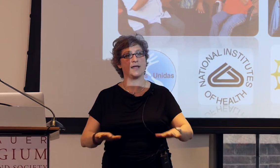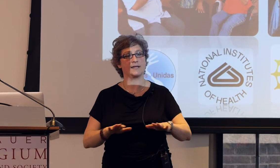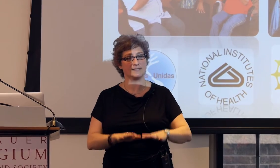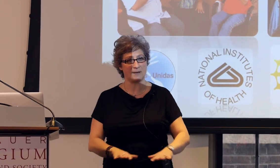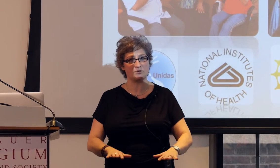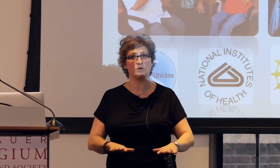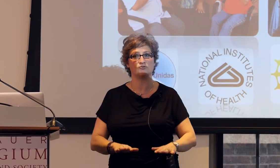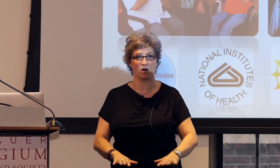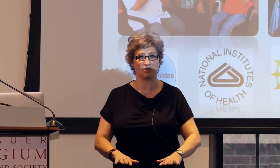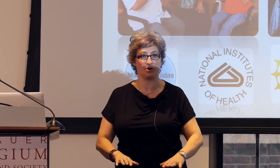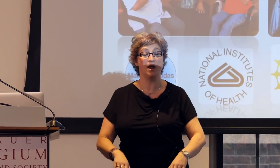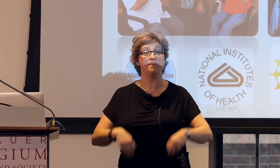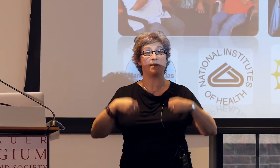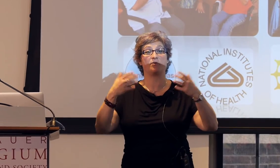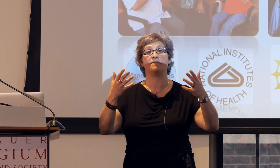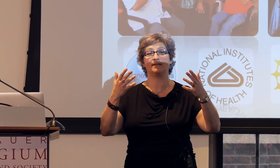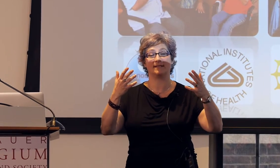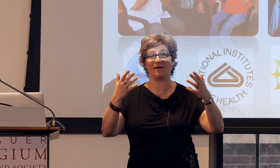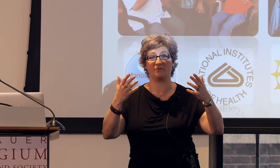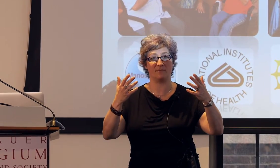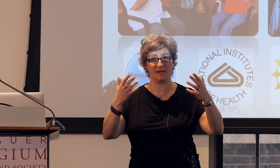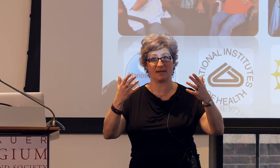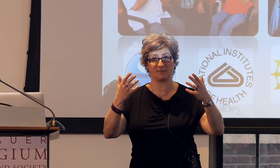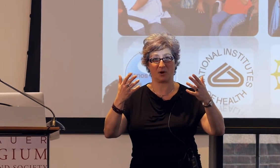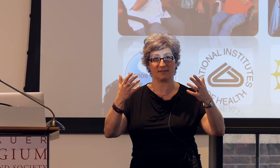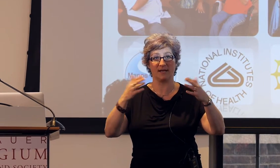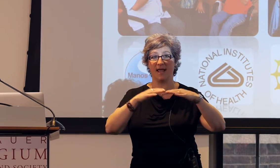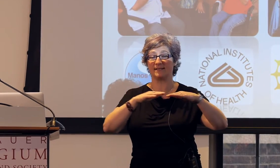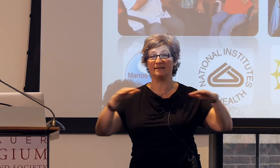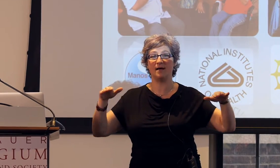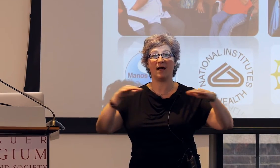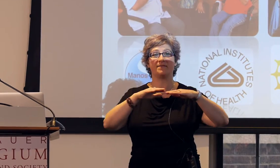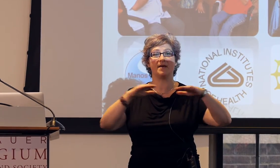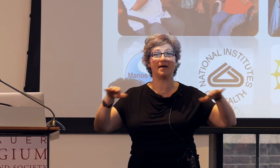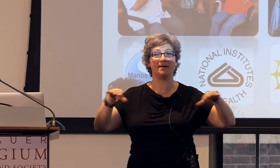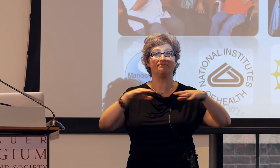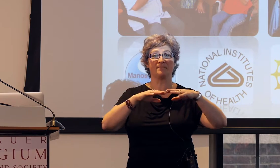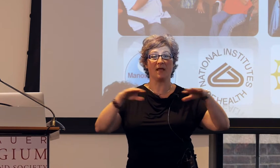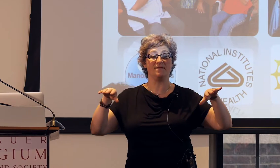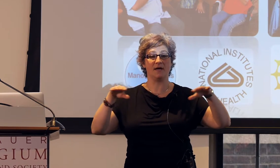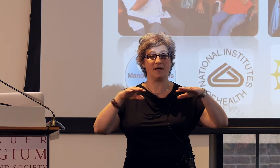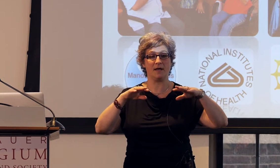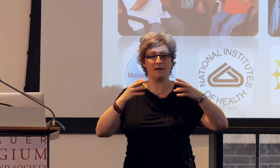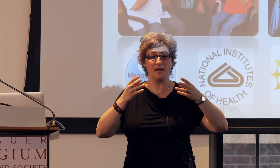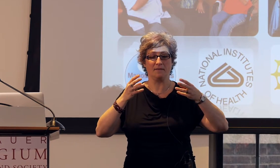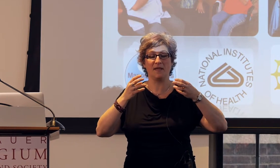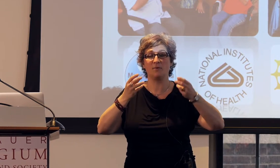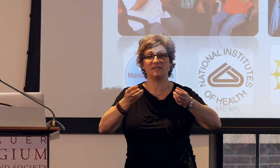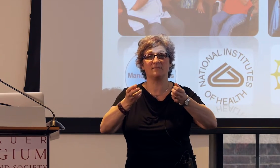conceptual structure that prevents that from being expressed, it's not the linguistic means of